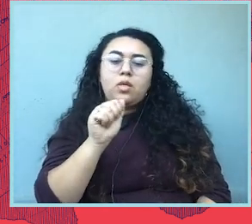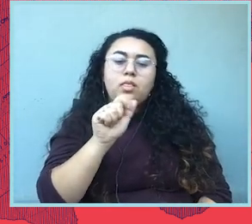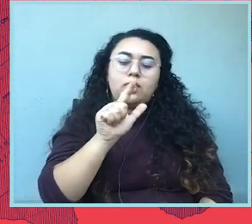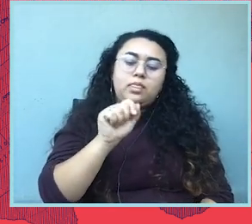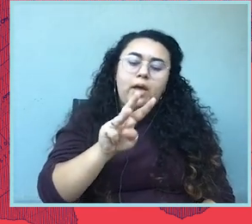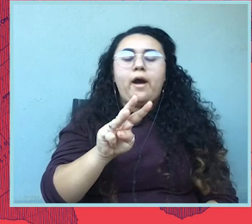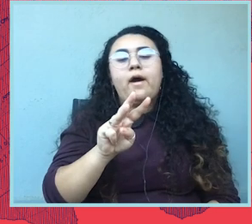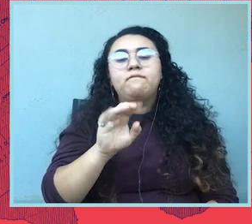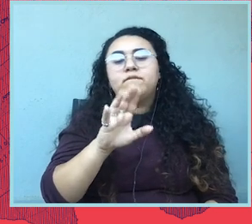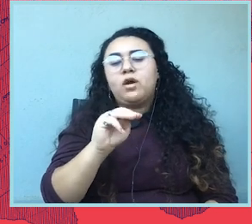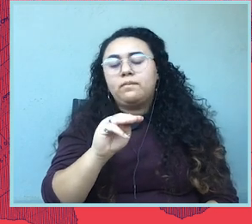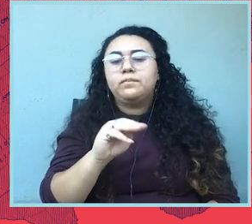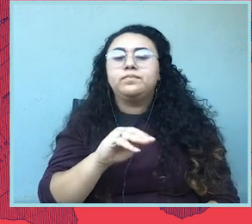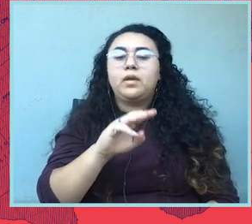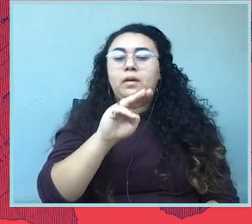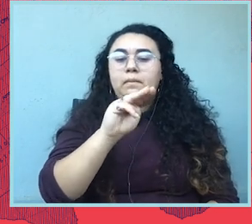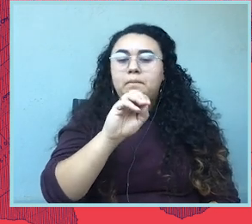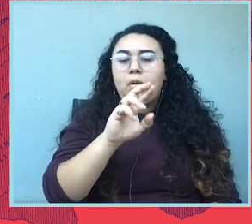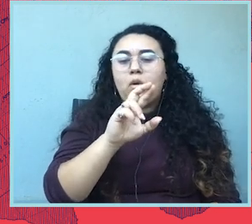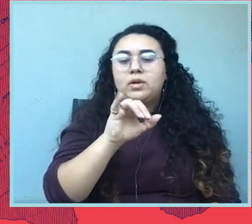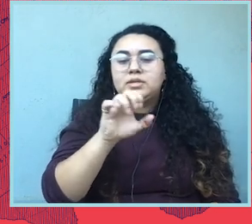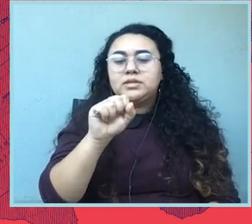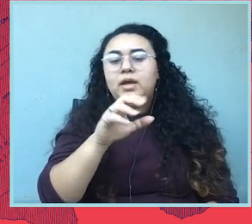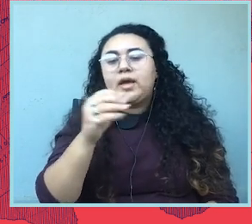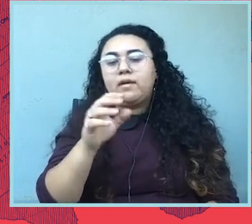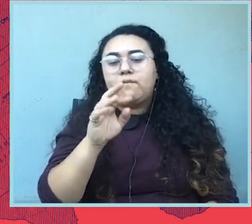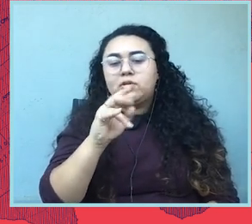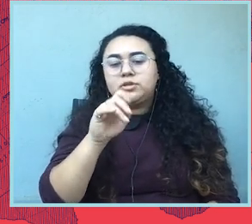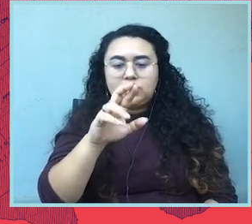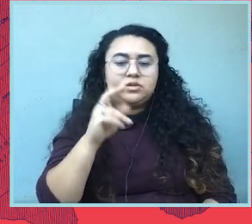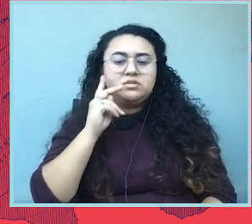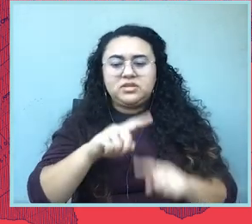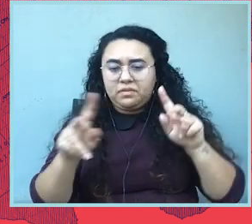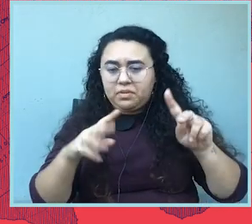So, this has been a case, a breakneck speed. So, we've talked about the devastation that this bill has caused.